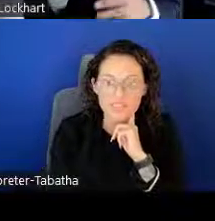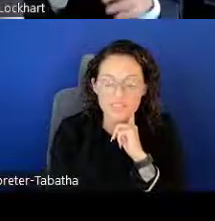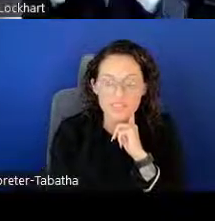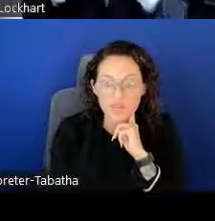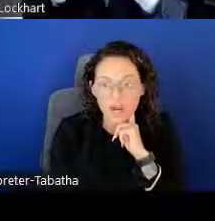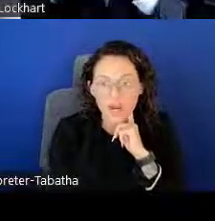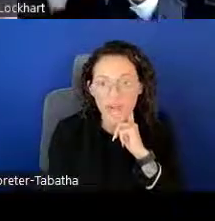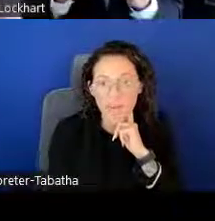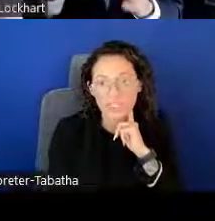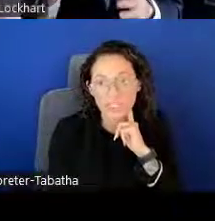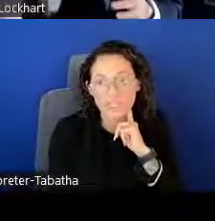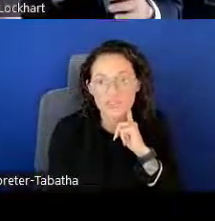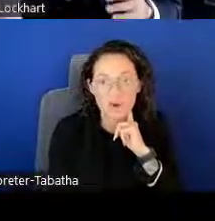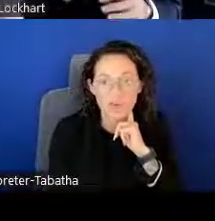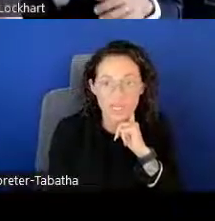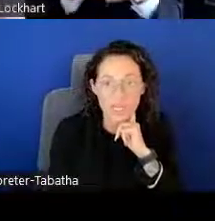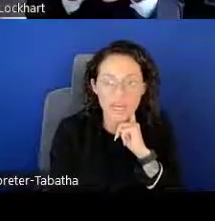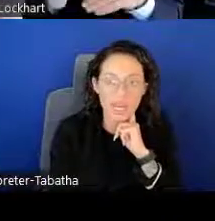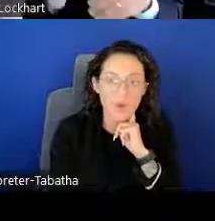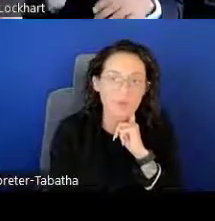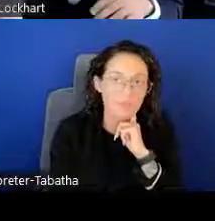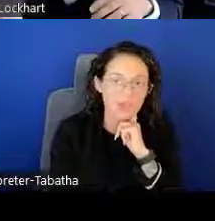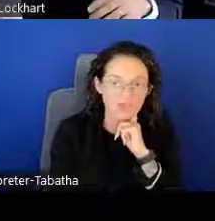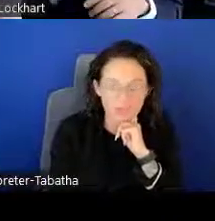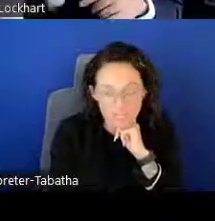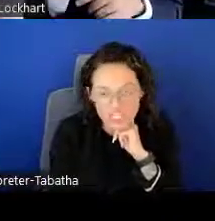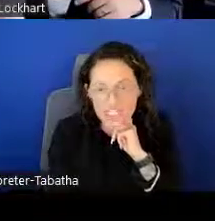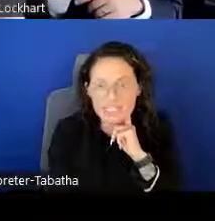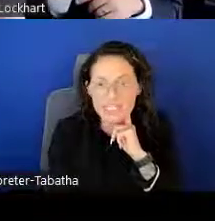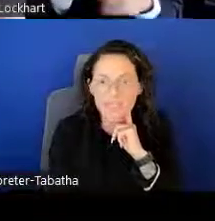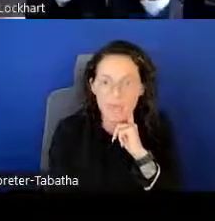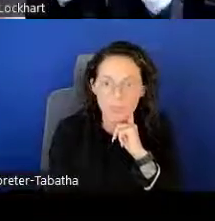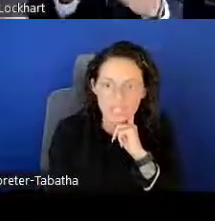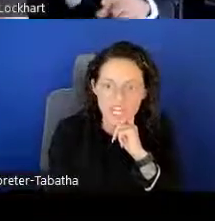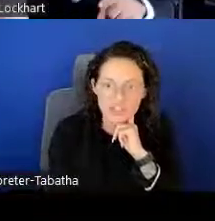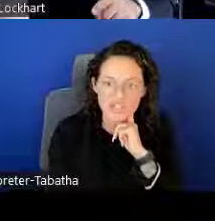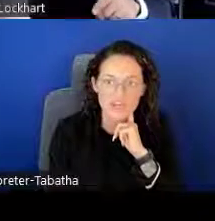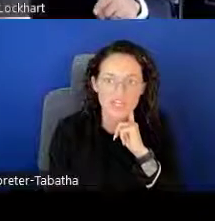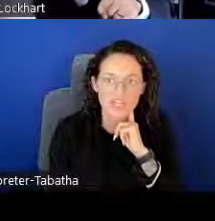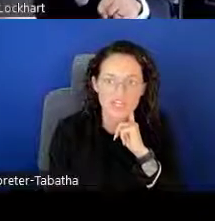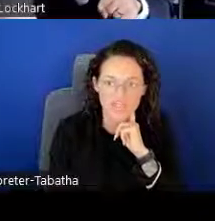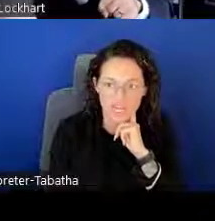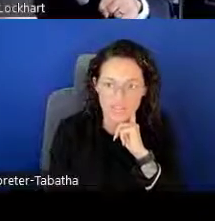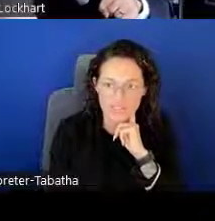ASSIST is where applicants go in, and they input their information, submit applications for various grants.